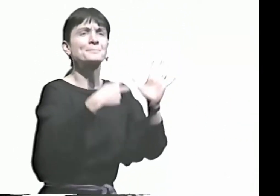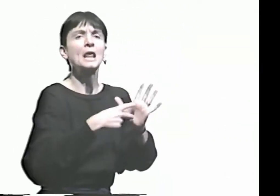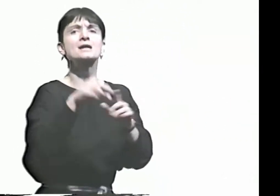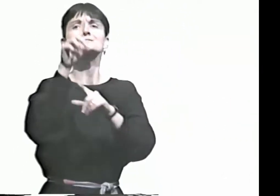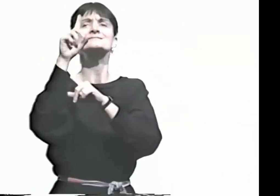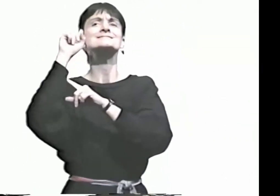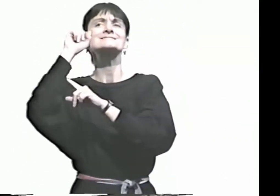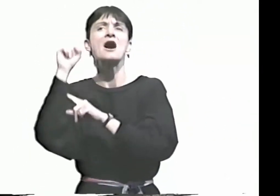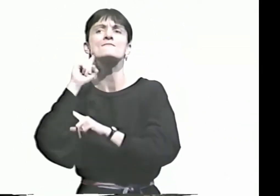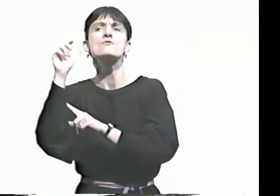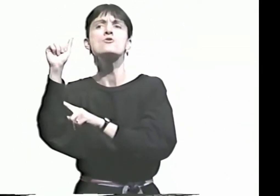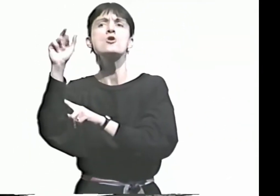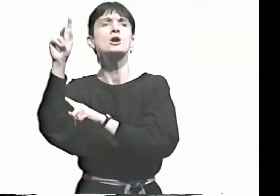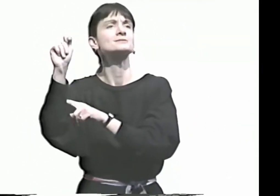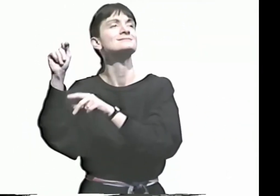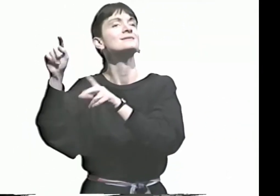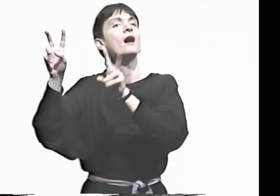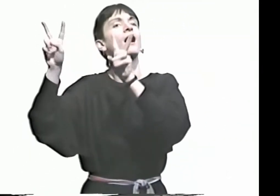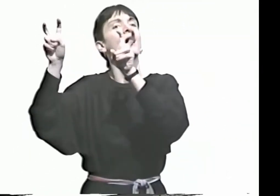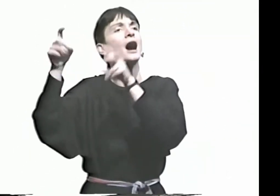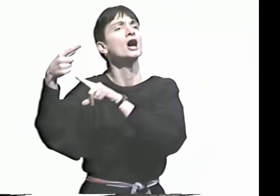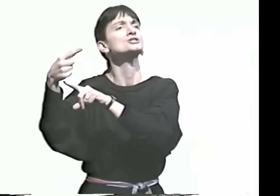WHAT DOES DEAF ART MEAN?"